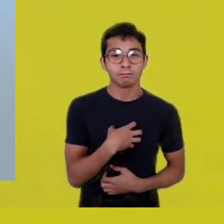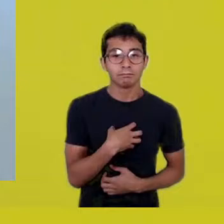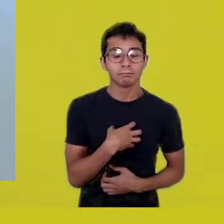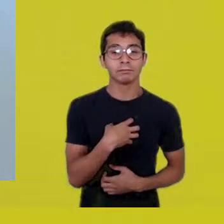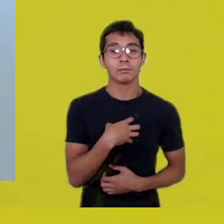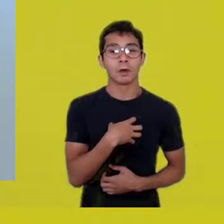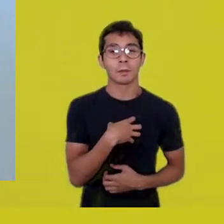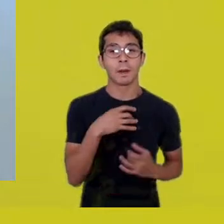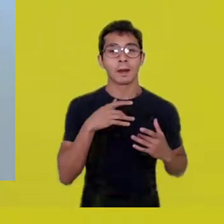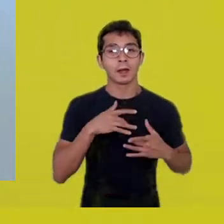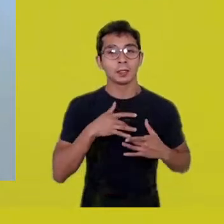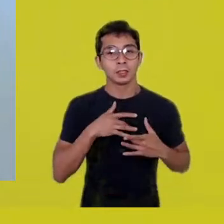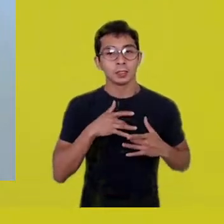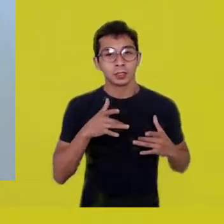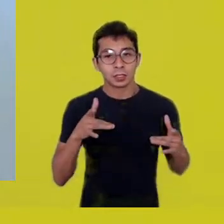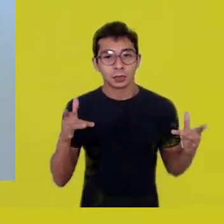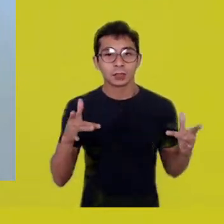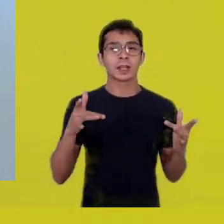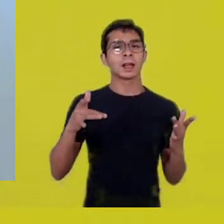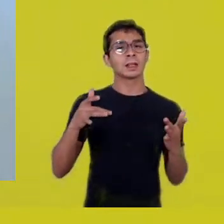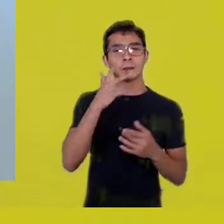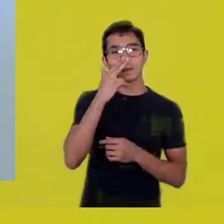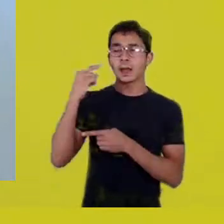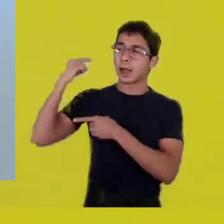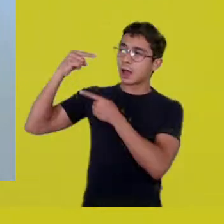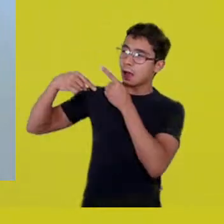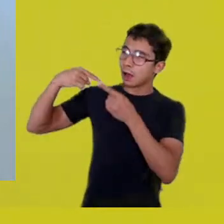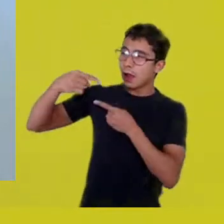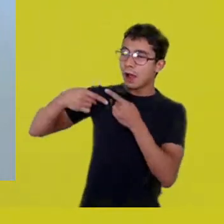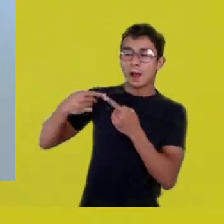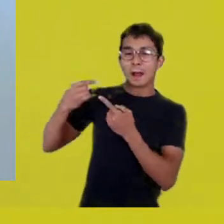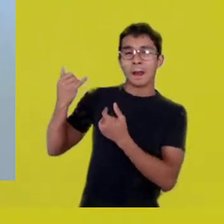gave us a clue, saying, “Look, son, you can walk that way.”